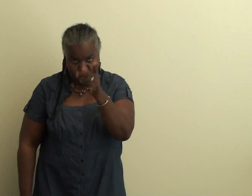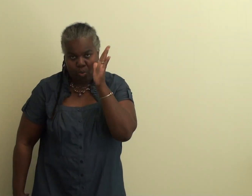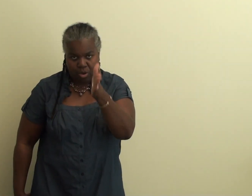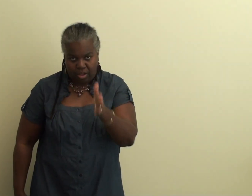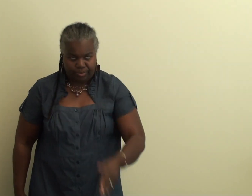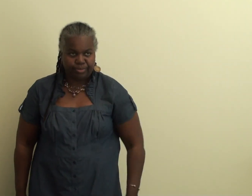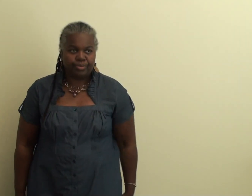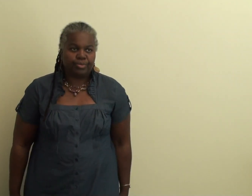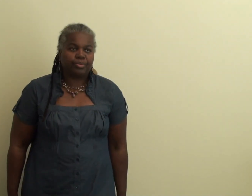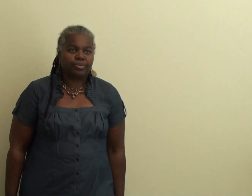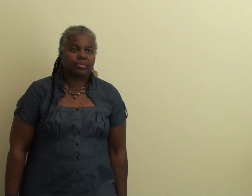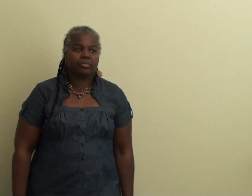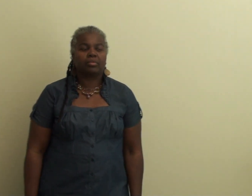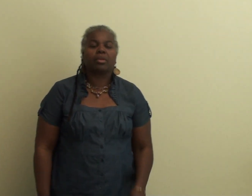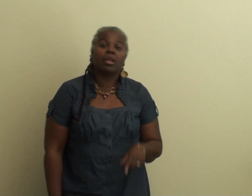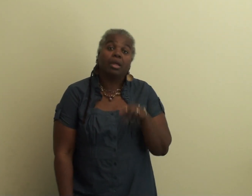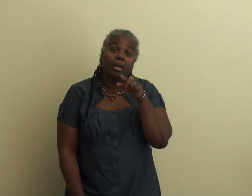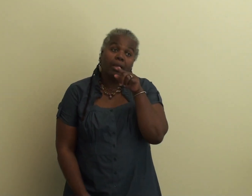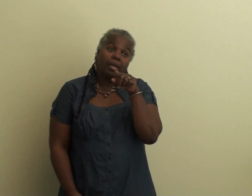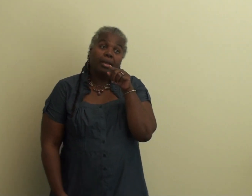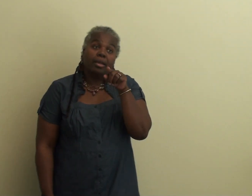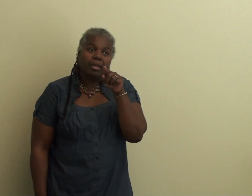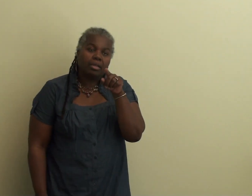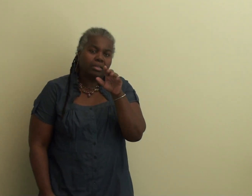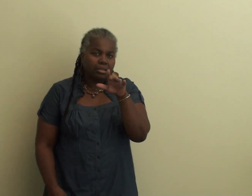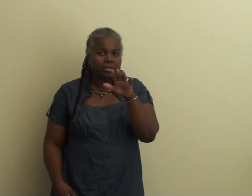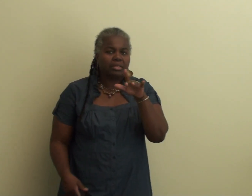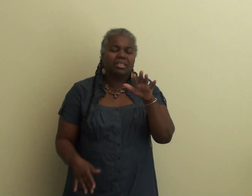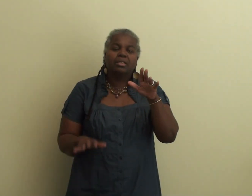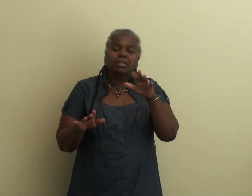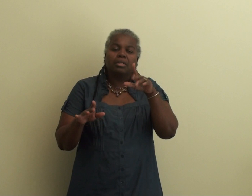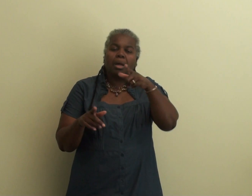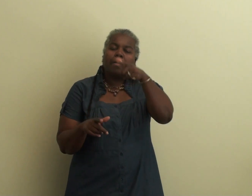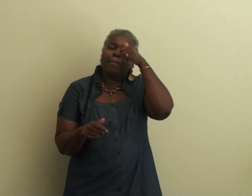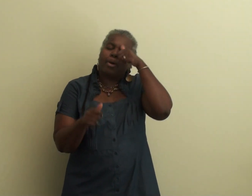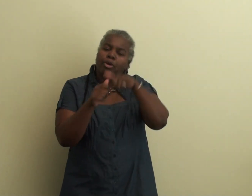wave your arms and call for help.